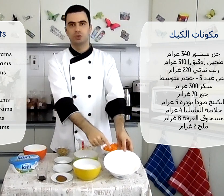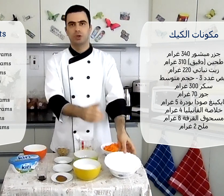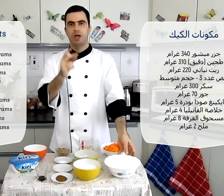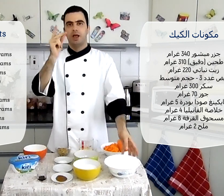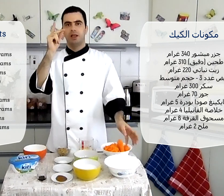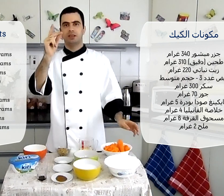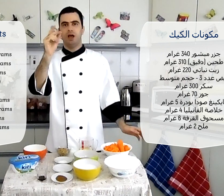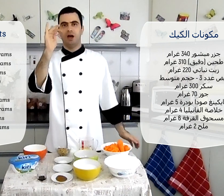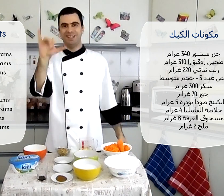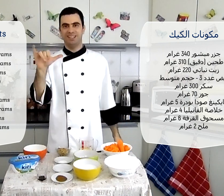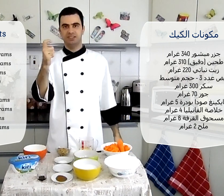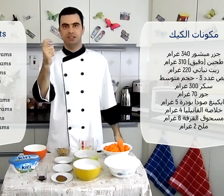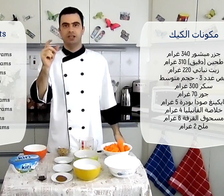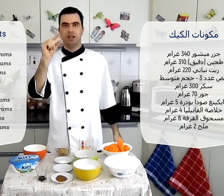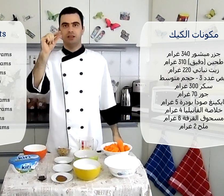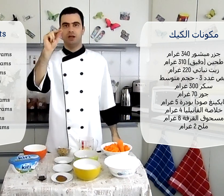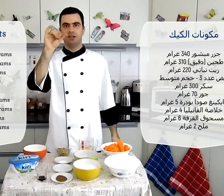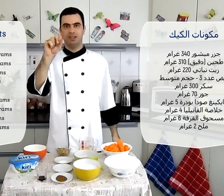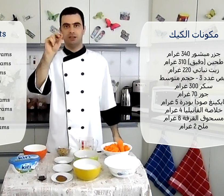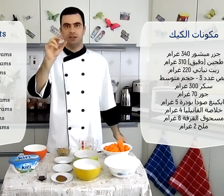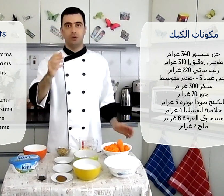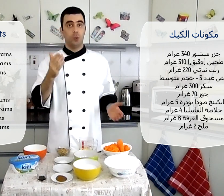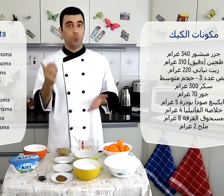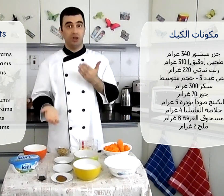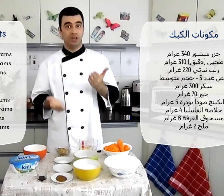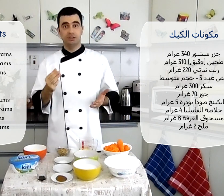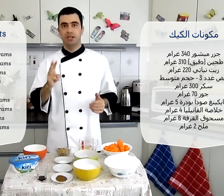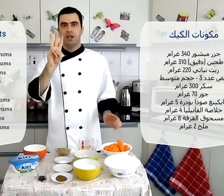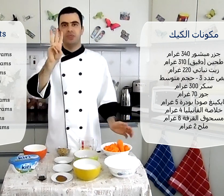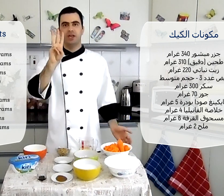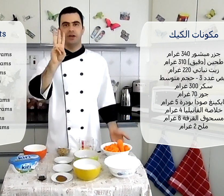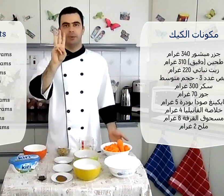All-purpose flour طحين - دقيق